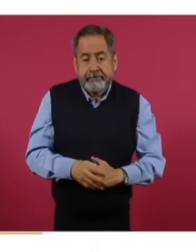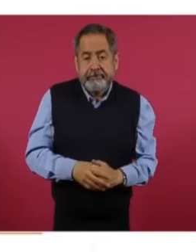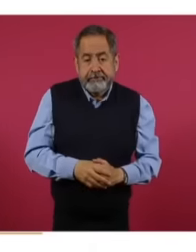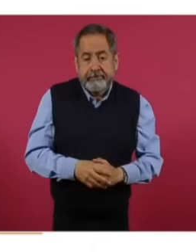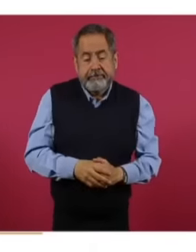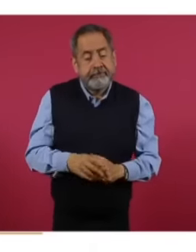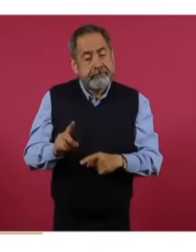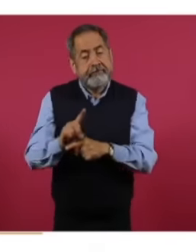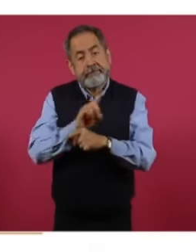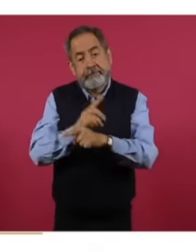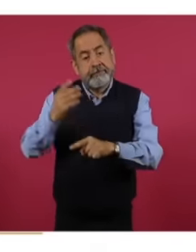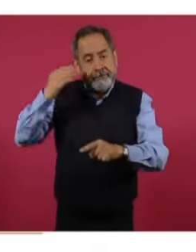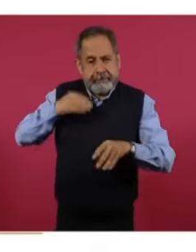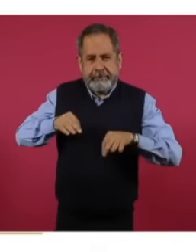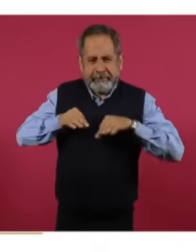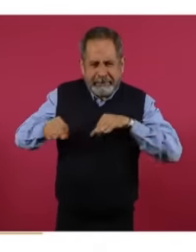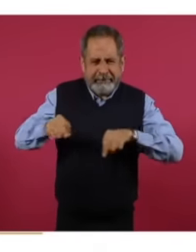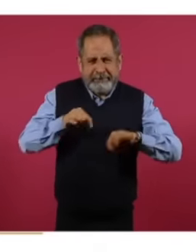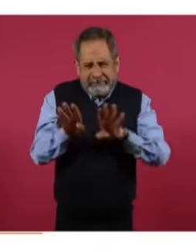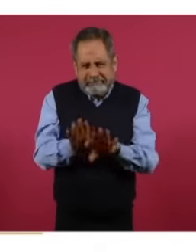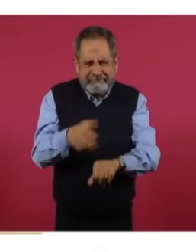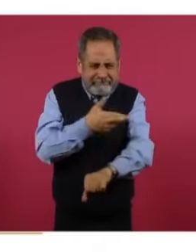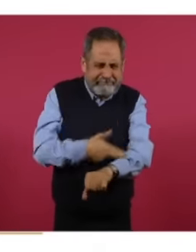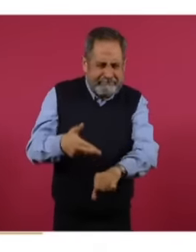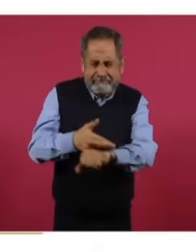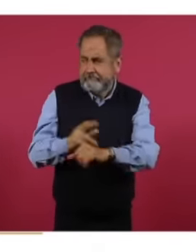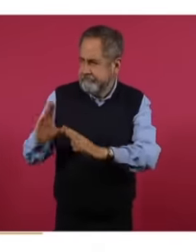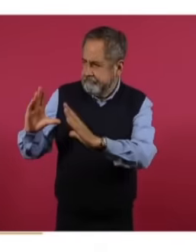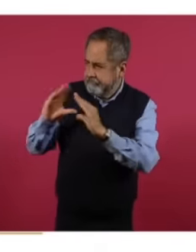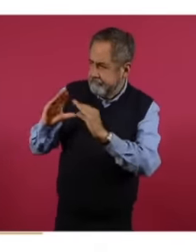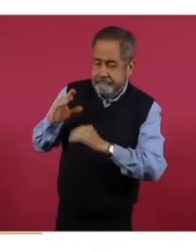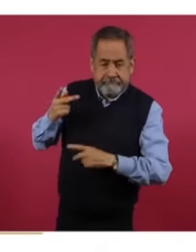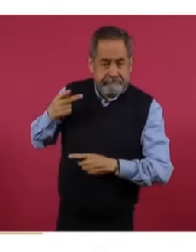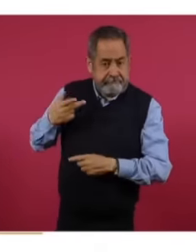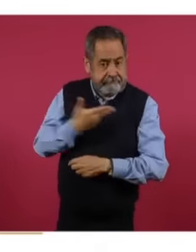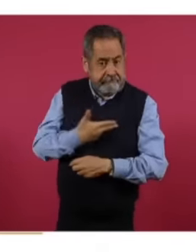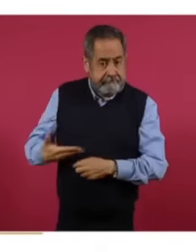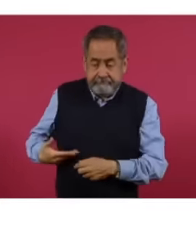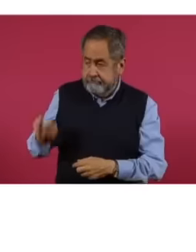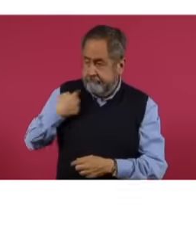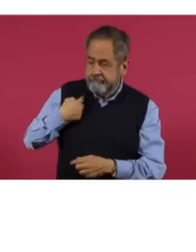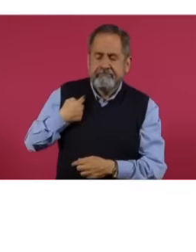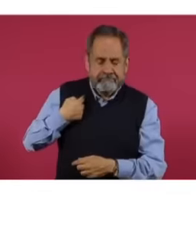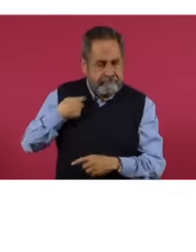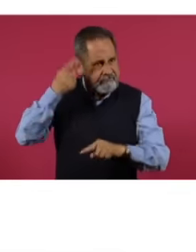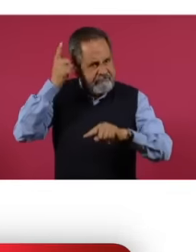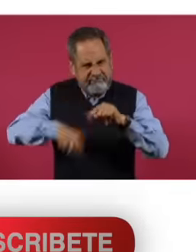done a job from the top down as the president taught us to clean the institution